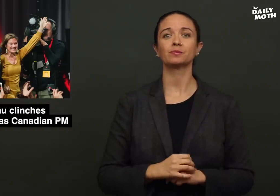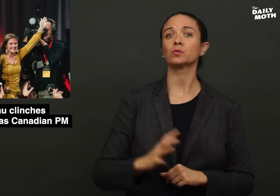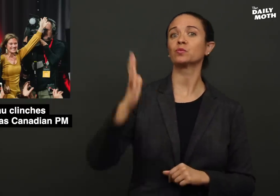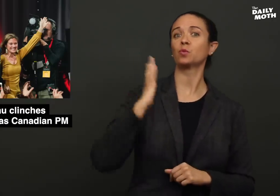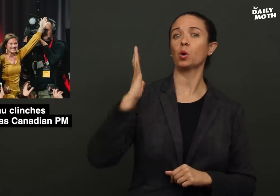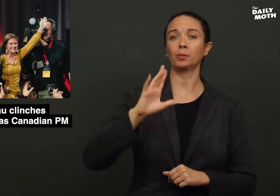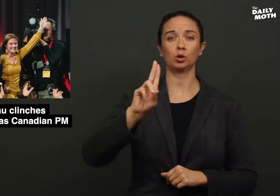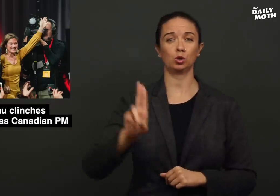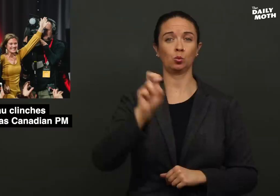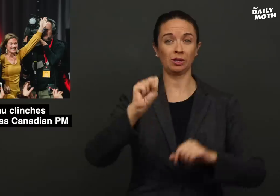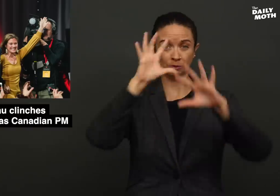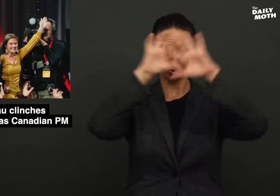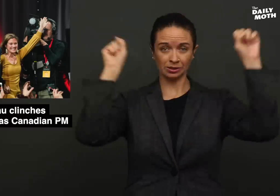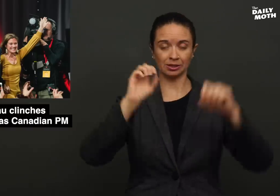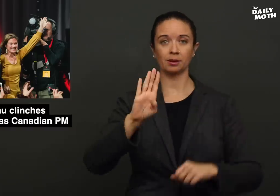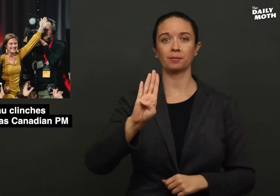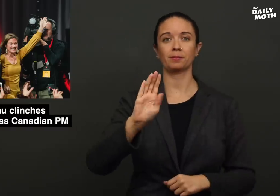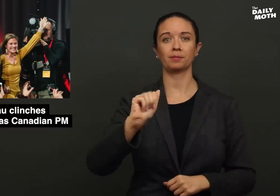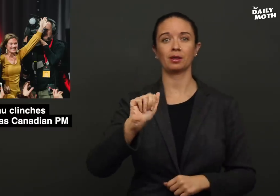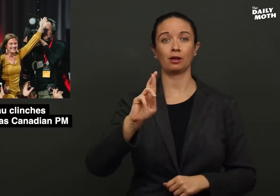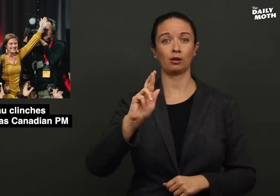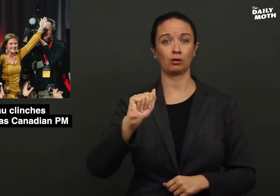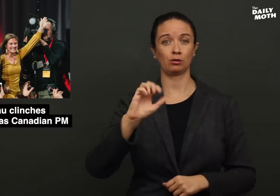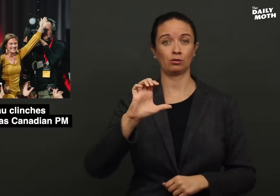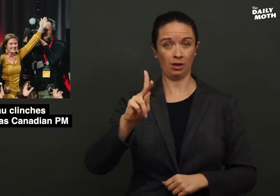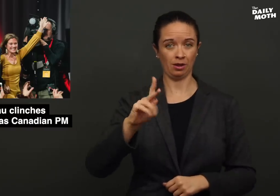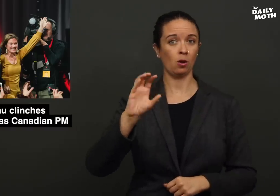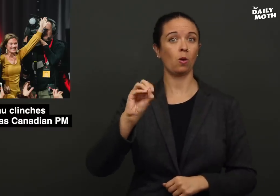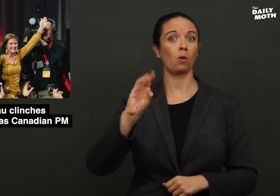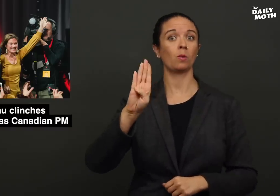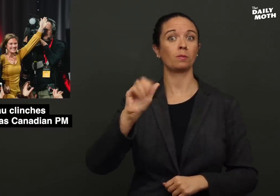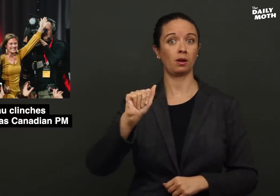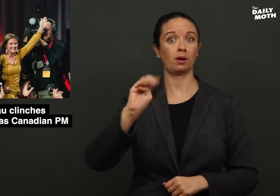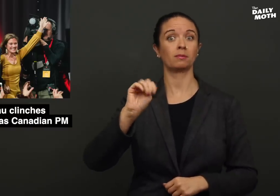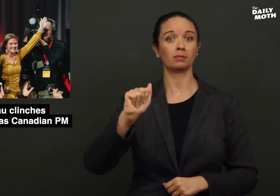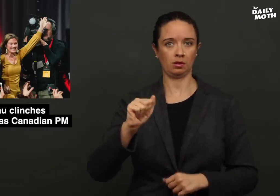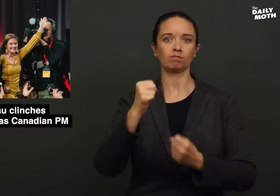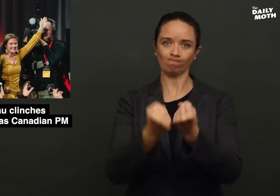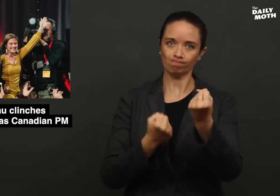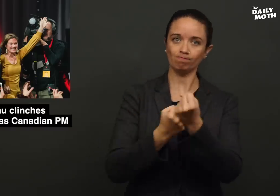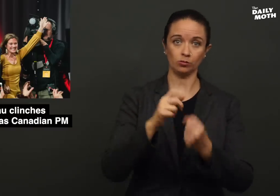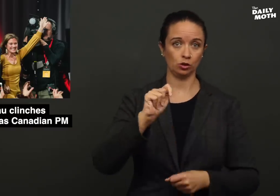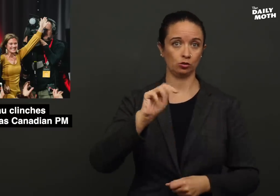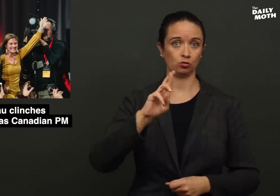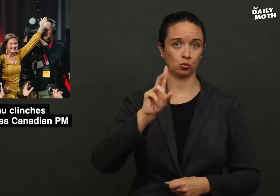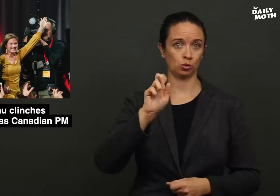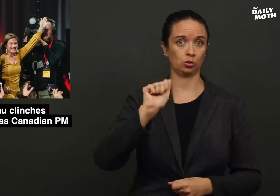Former U.S. President Barack Obama endorsed him